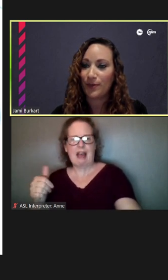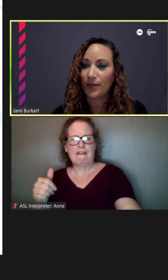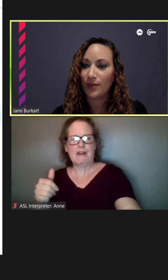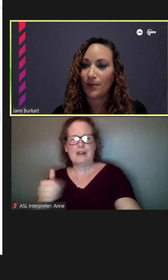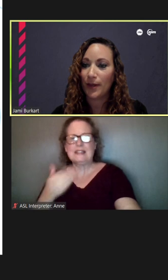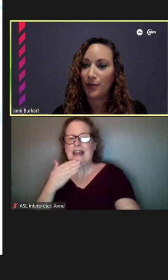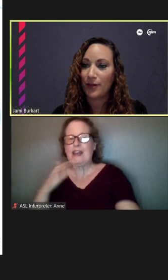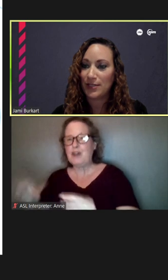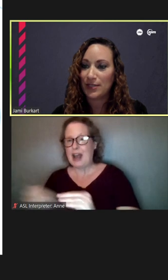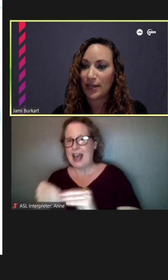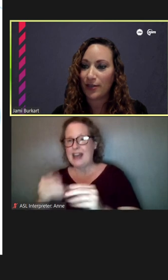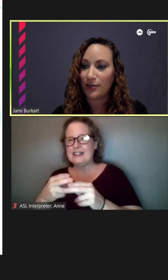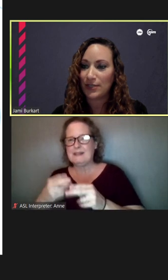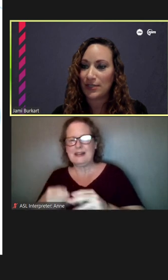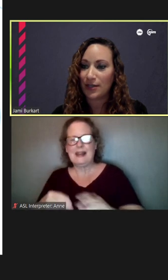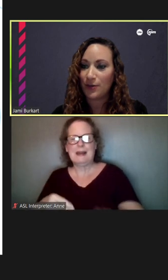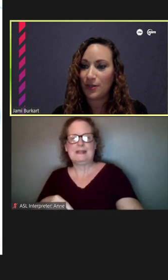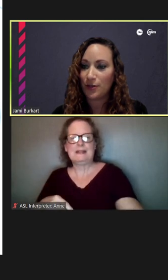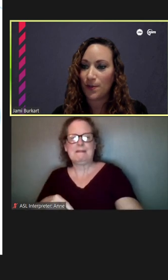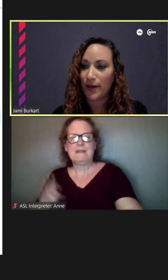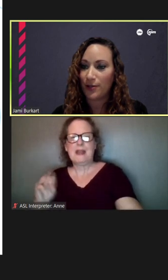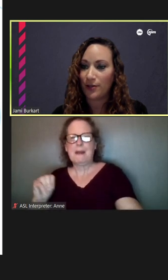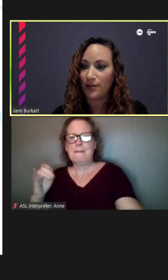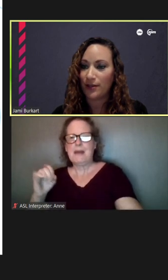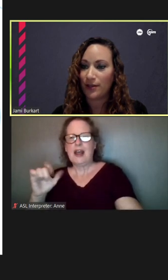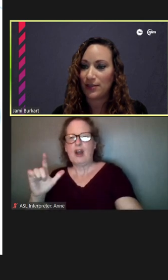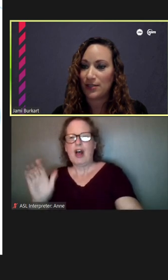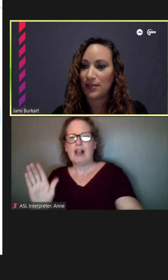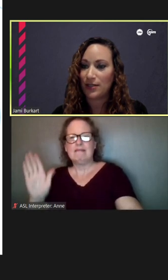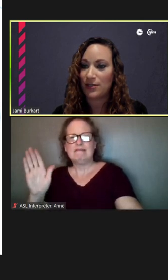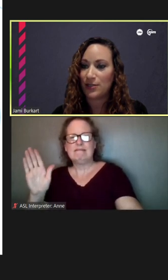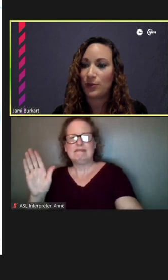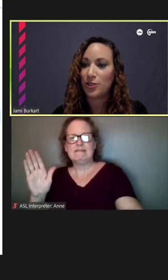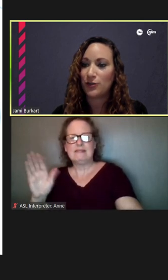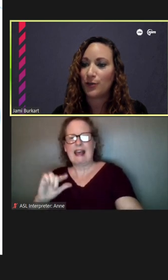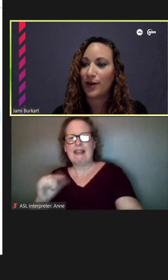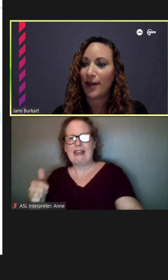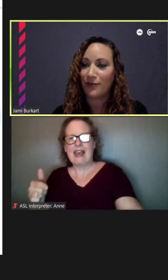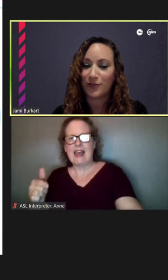Michael has his hand raised again. We can go to Michael, and then I see Richard right after.